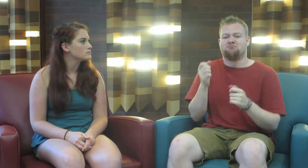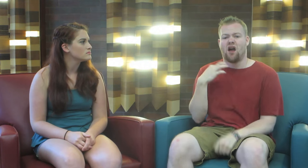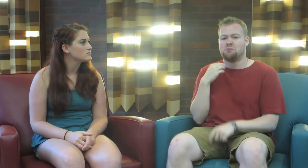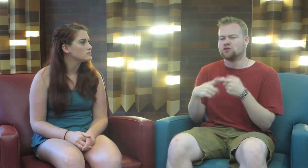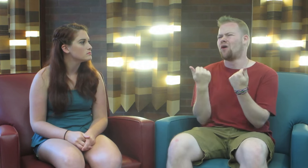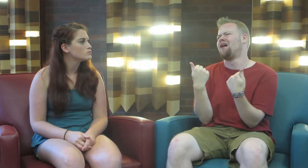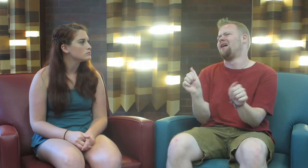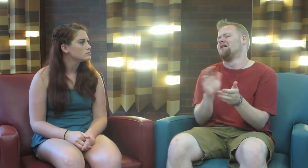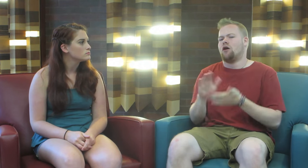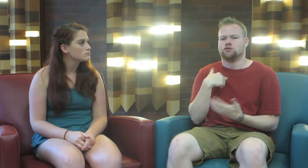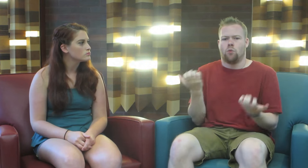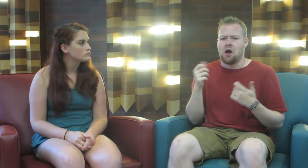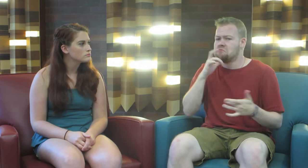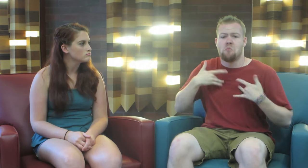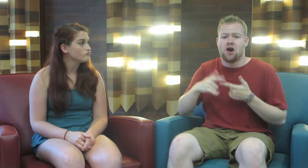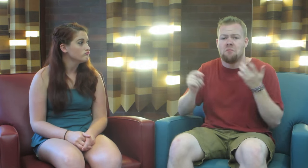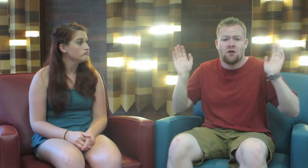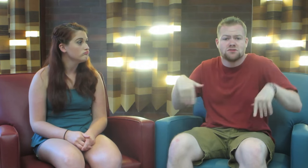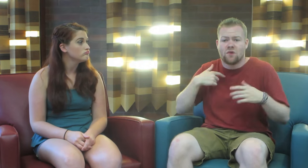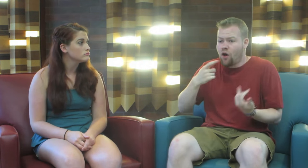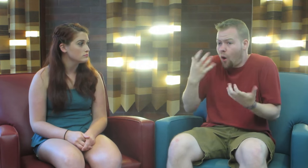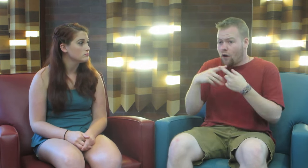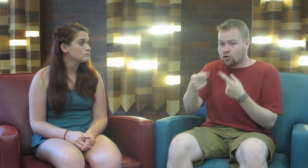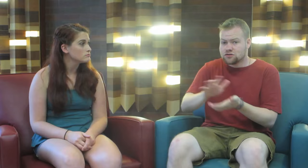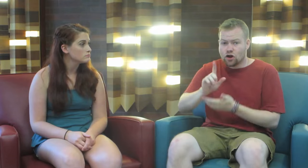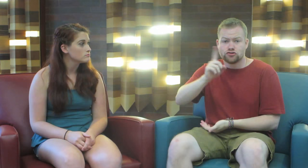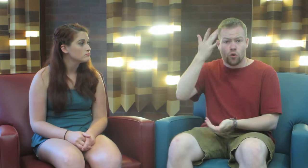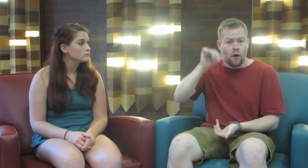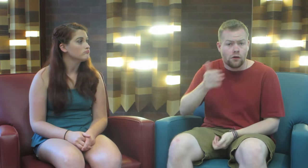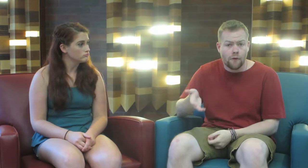I could apply to ANY college I want, and not worry about it. I want to go to this college, sure, why not?